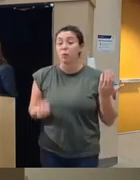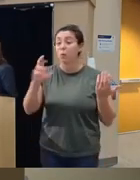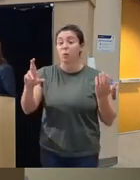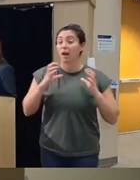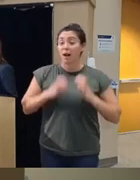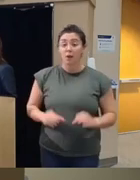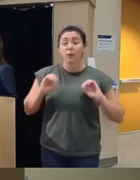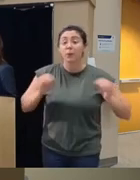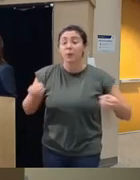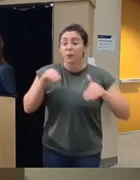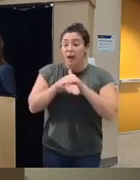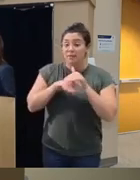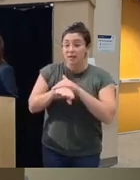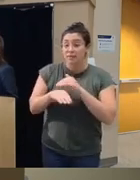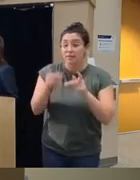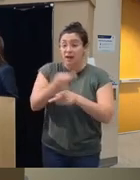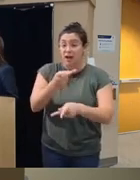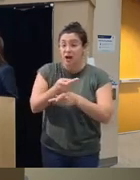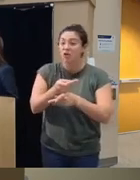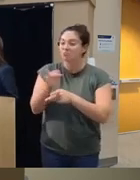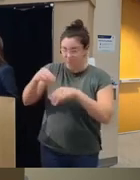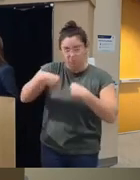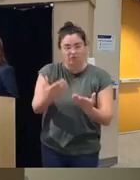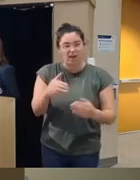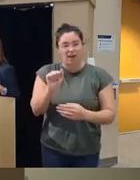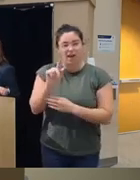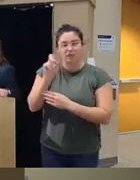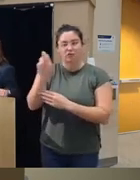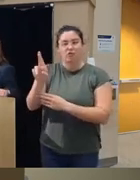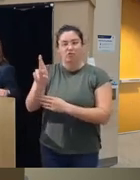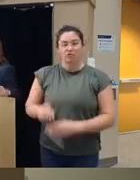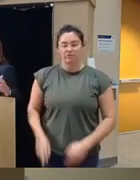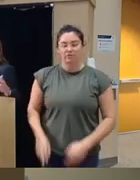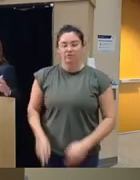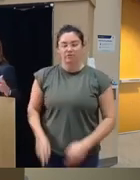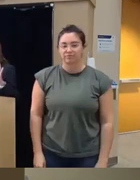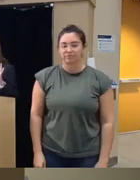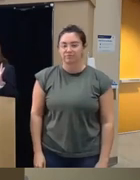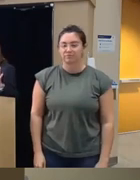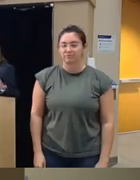that don't have access to any care it's a way of providing care to them uh so anyway we're we're